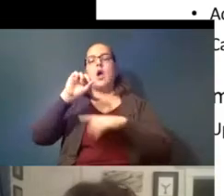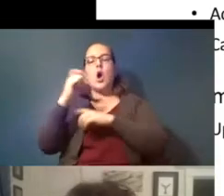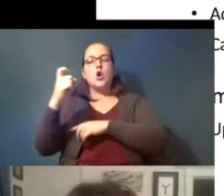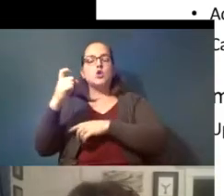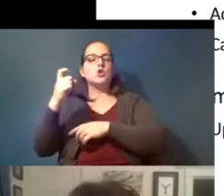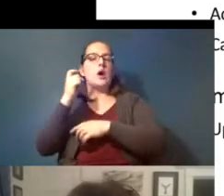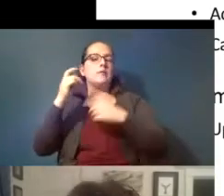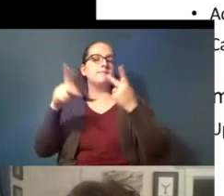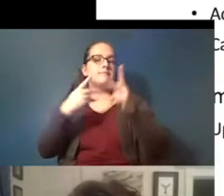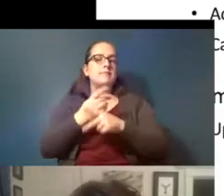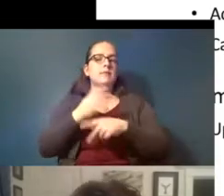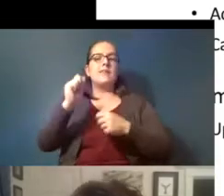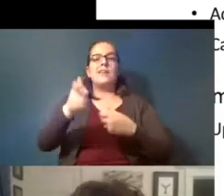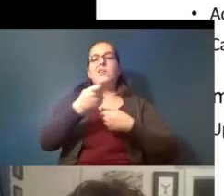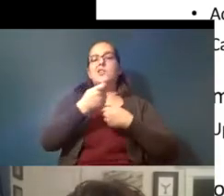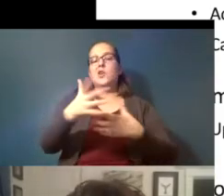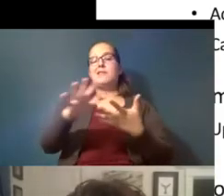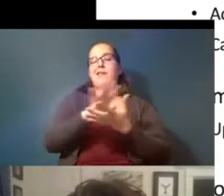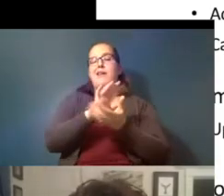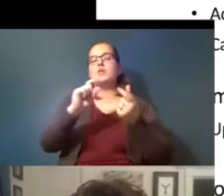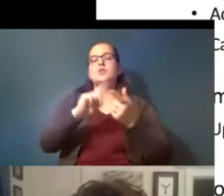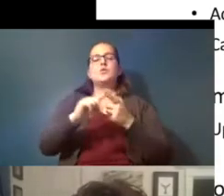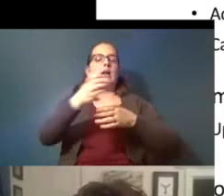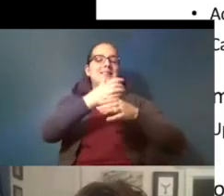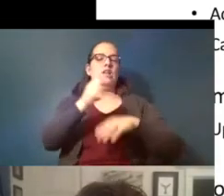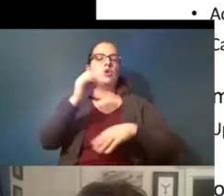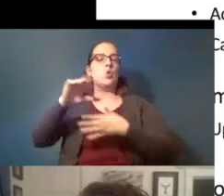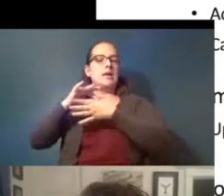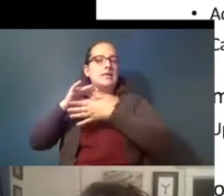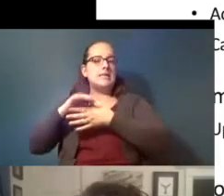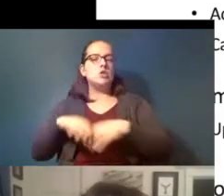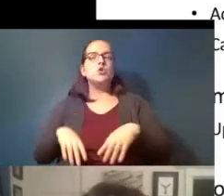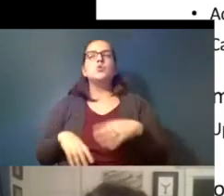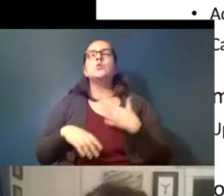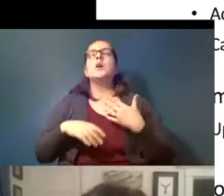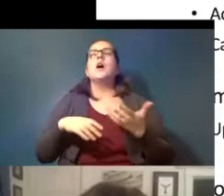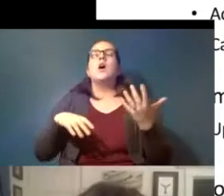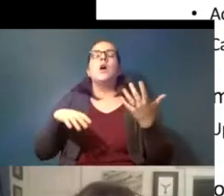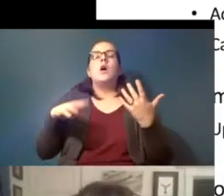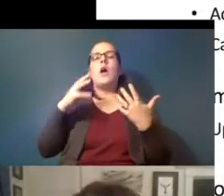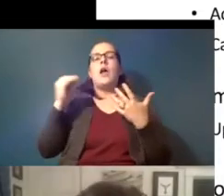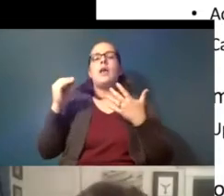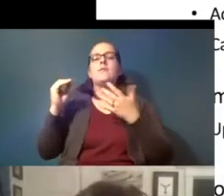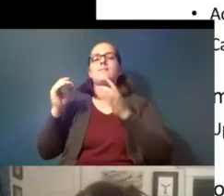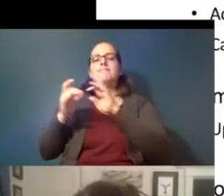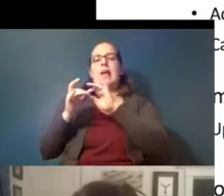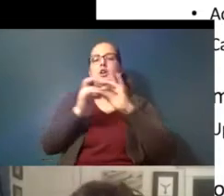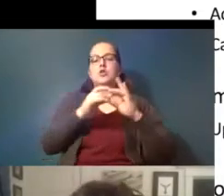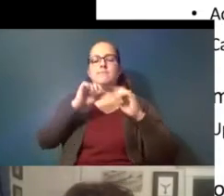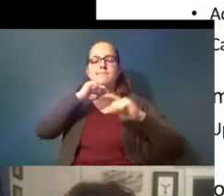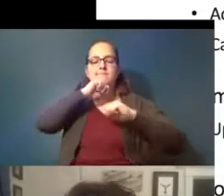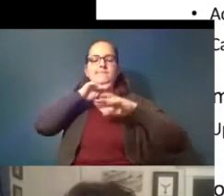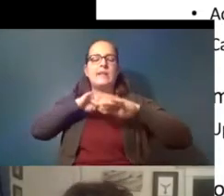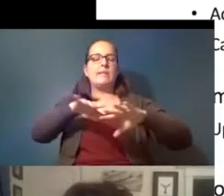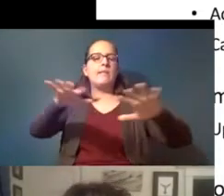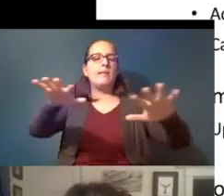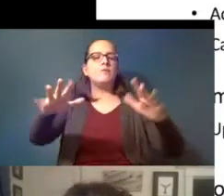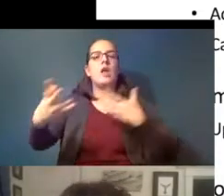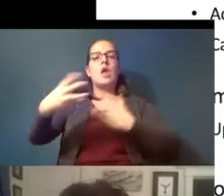damage to cells or tissues and associated pollutants including things that are added